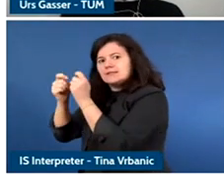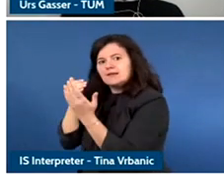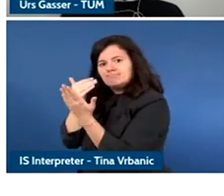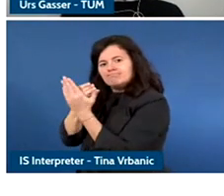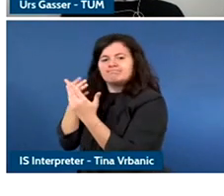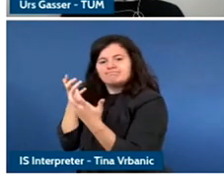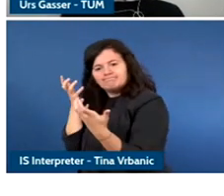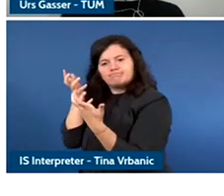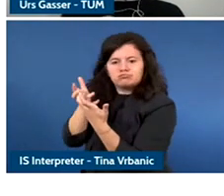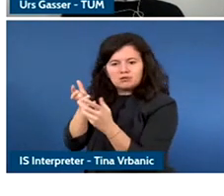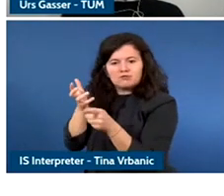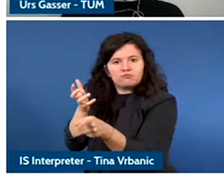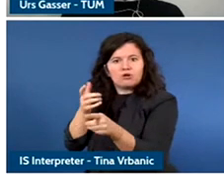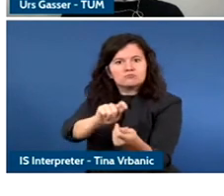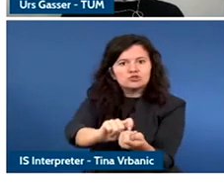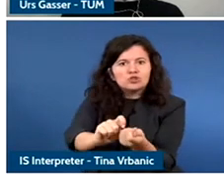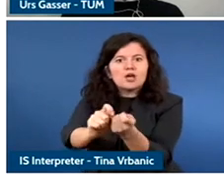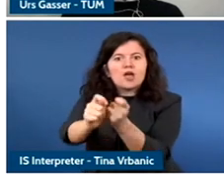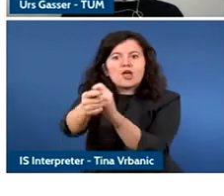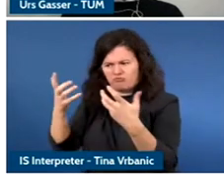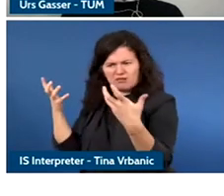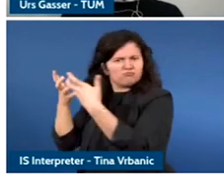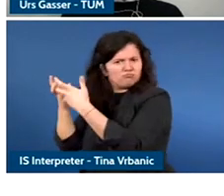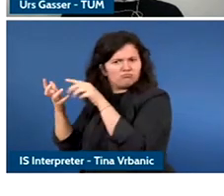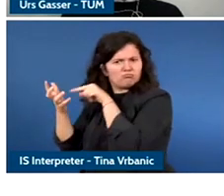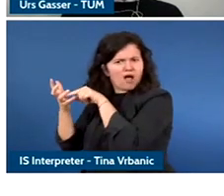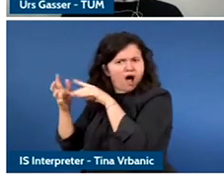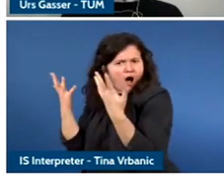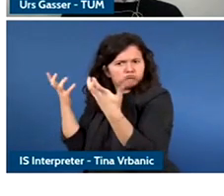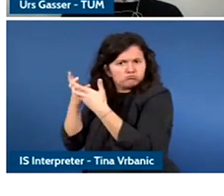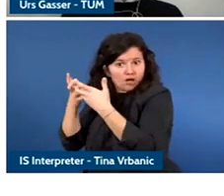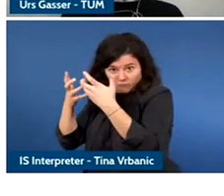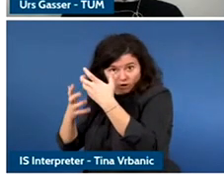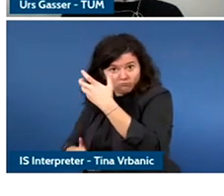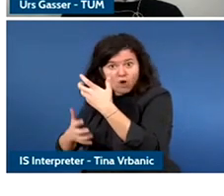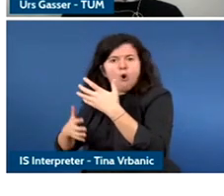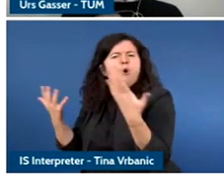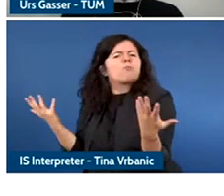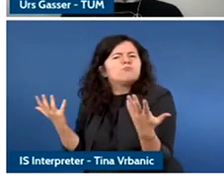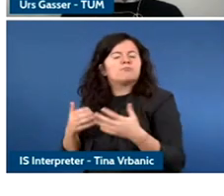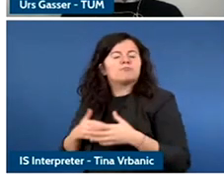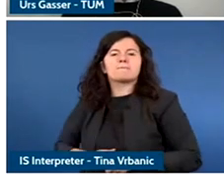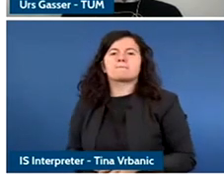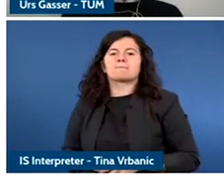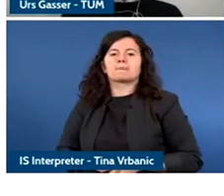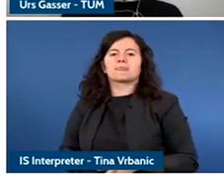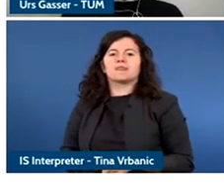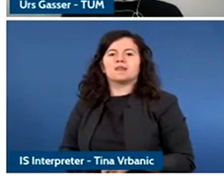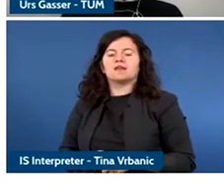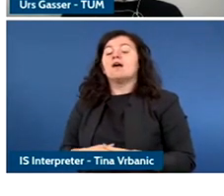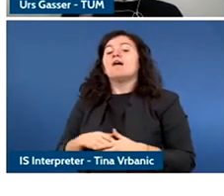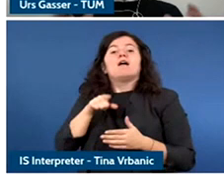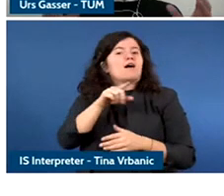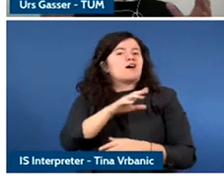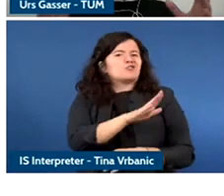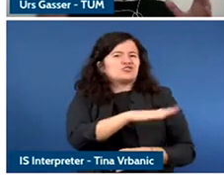One idea, we have been proposing is to create a study and a panel of young people